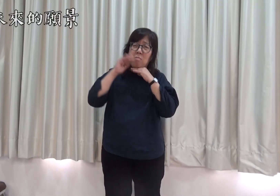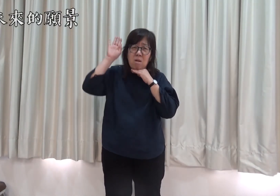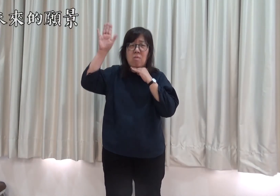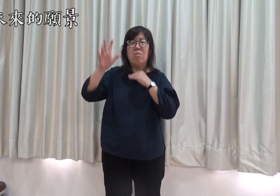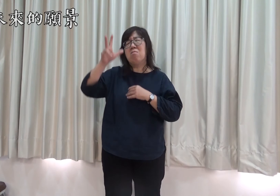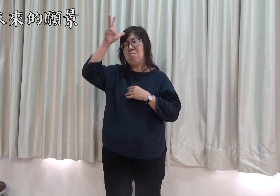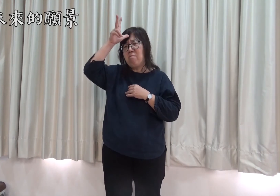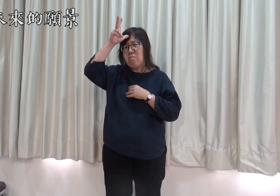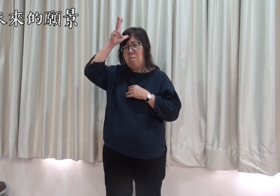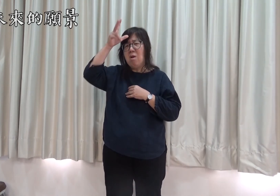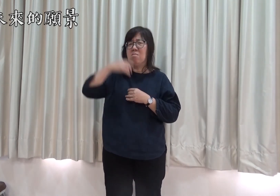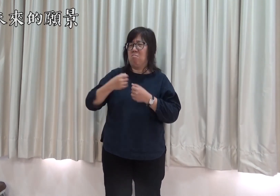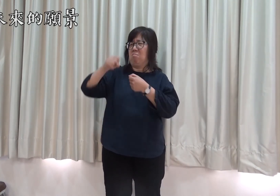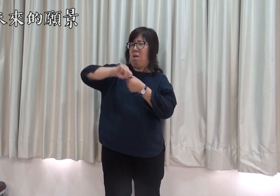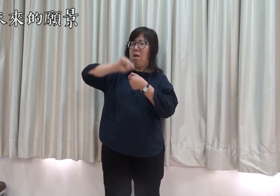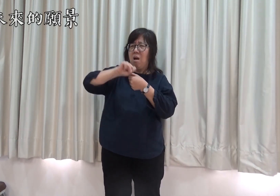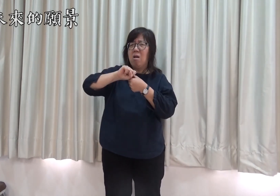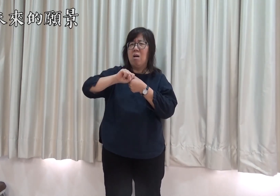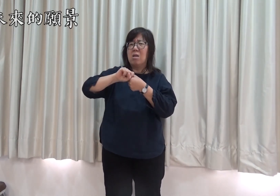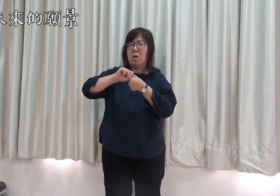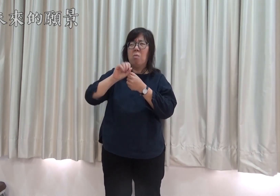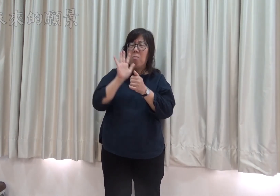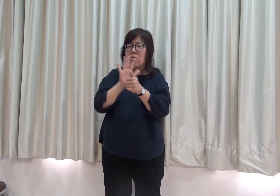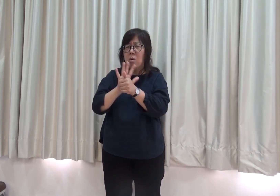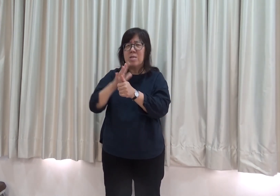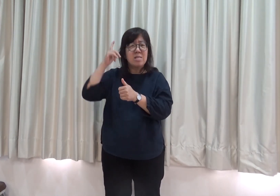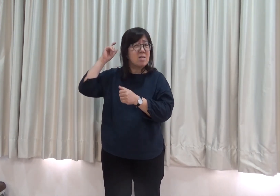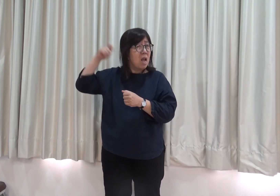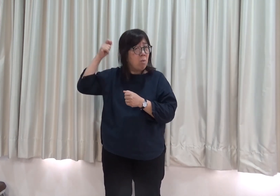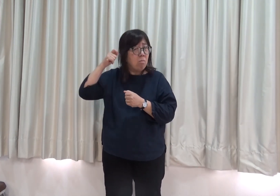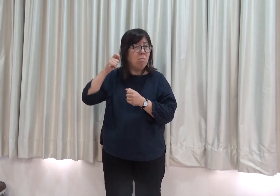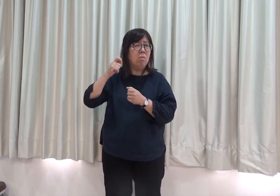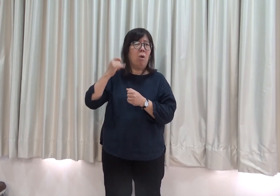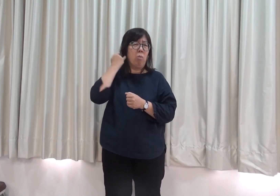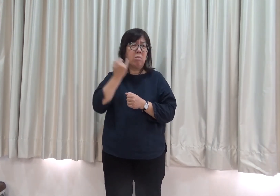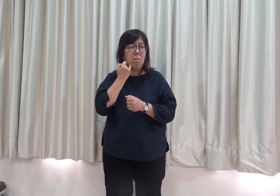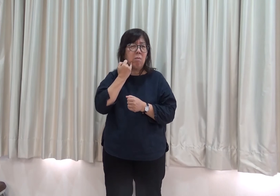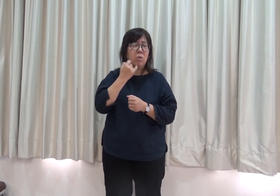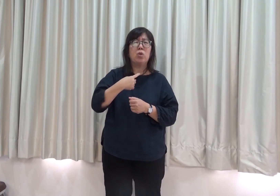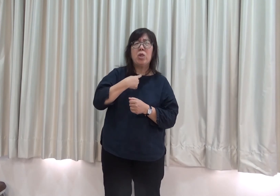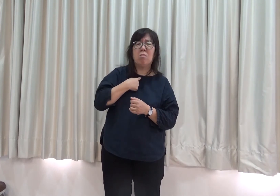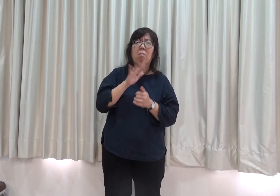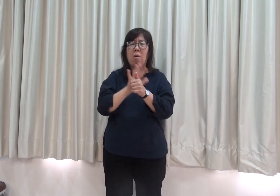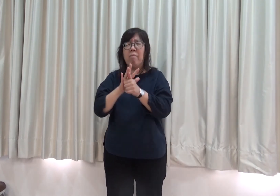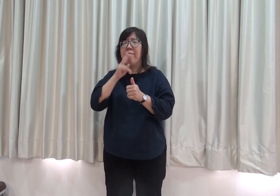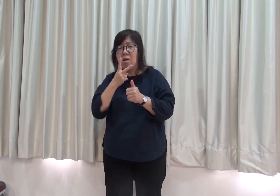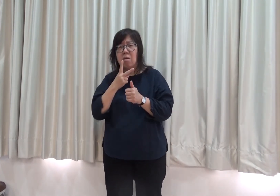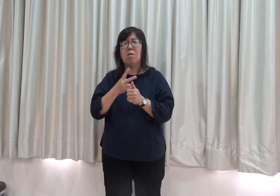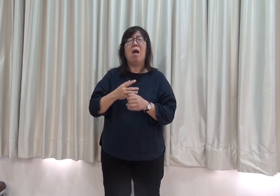I hope the government will provide more interpretation services for the deaf [Vision for the future]